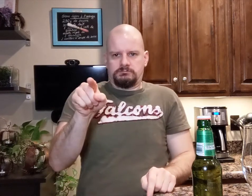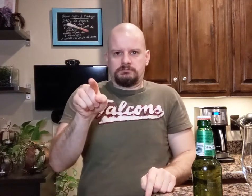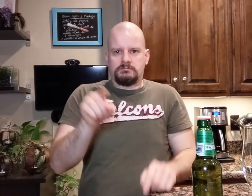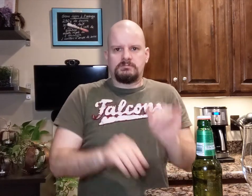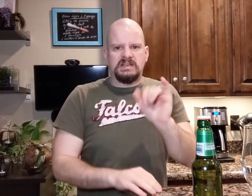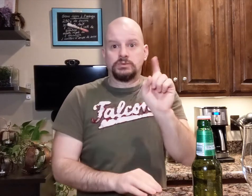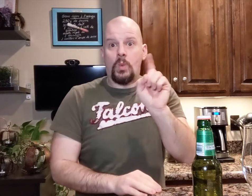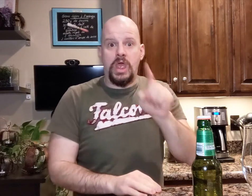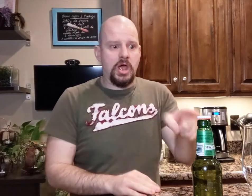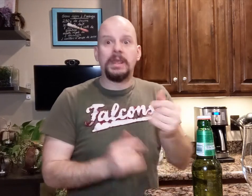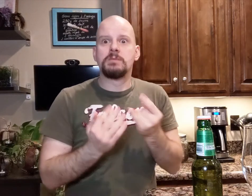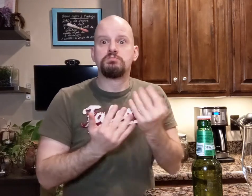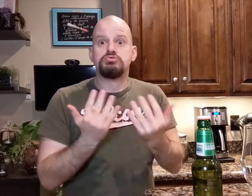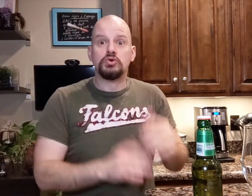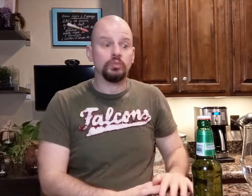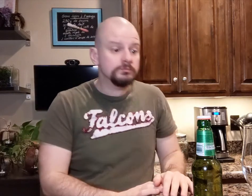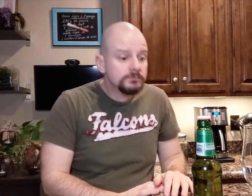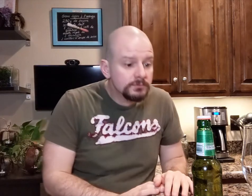That's where it was brewed.